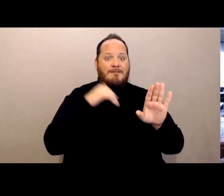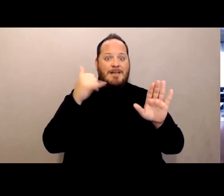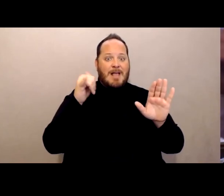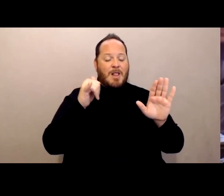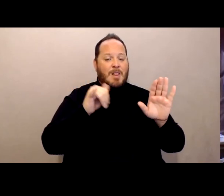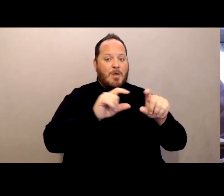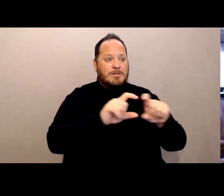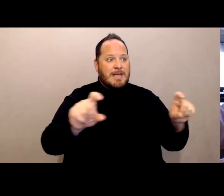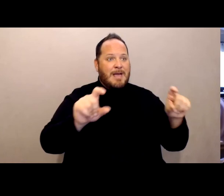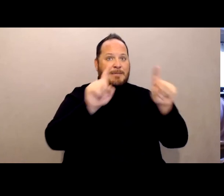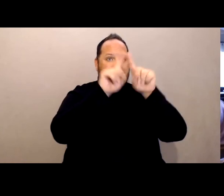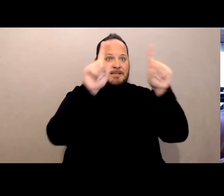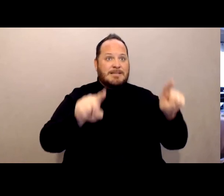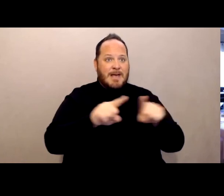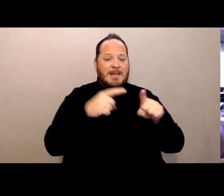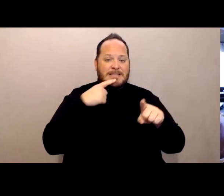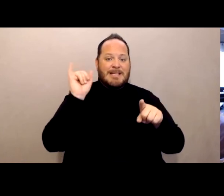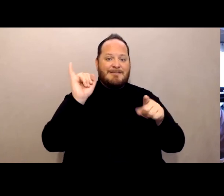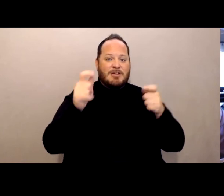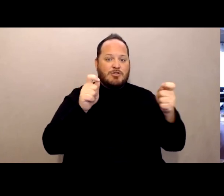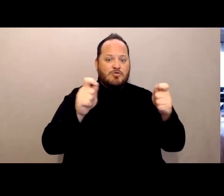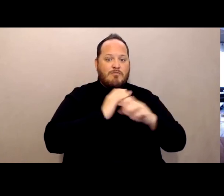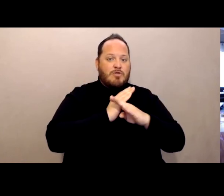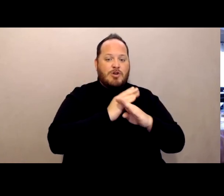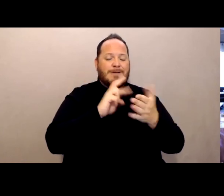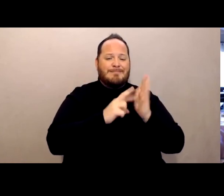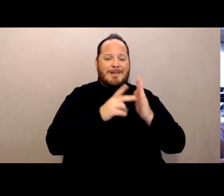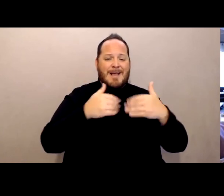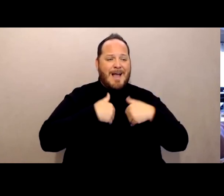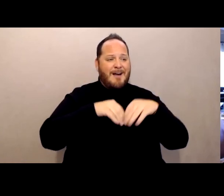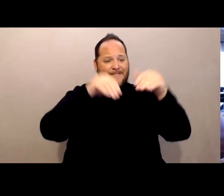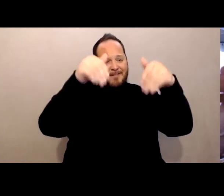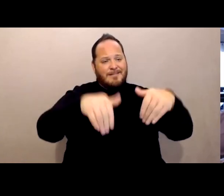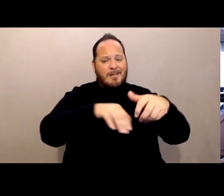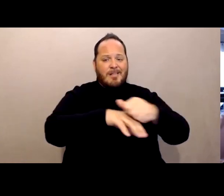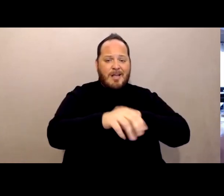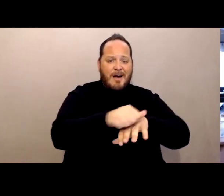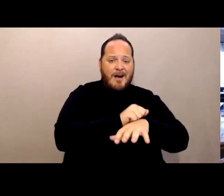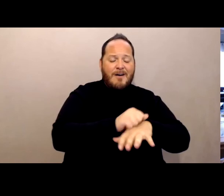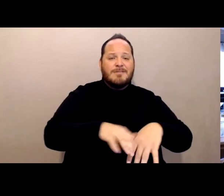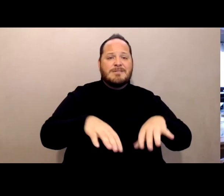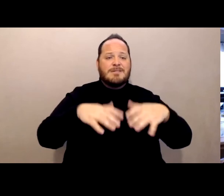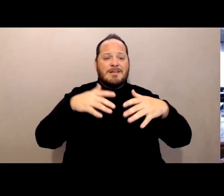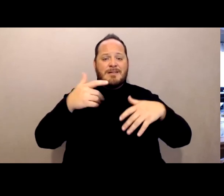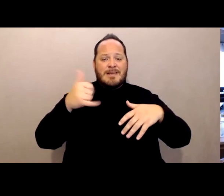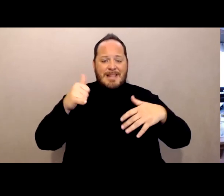There would be gloves and gowns and masks and even the head coverings at the door